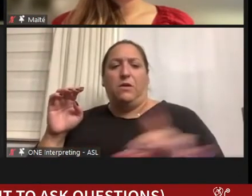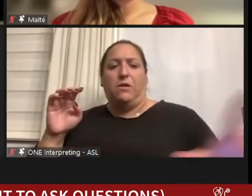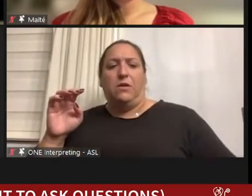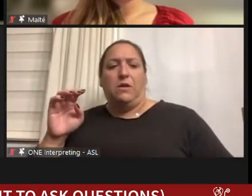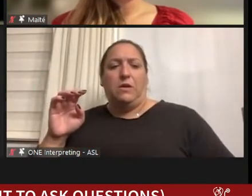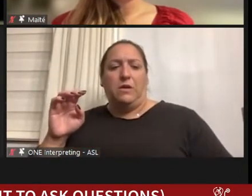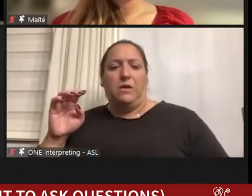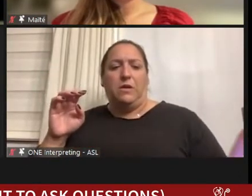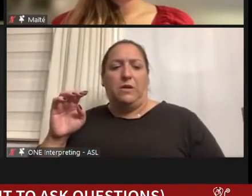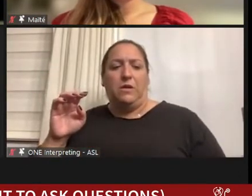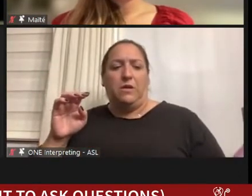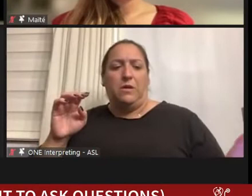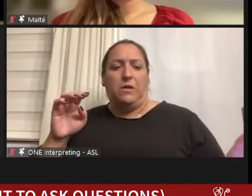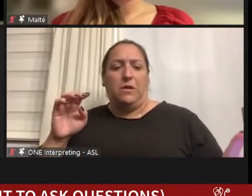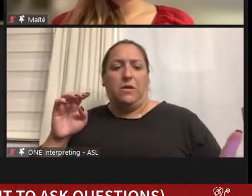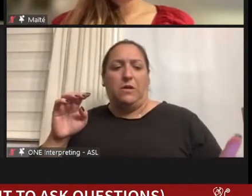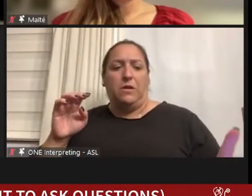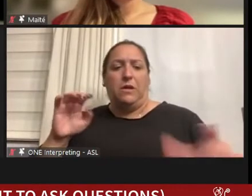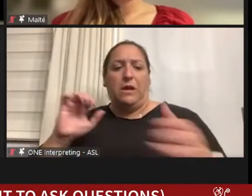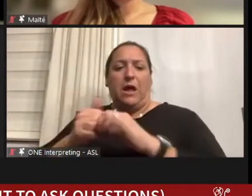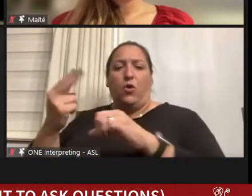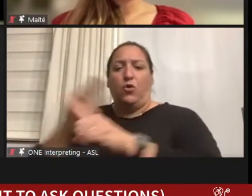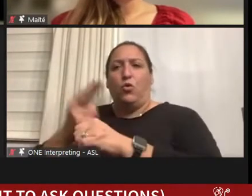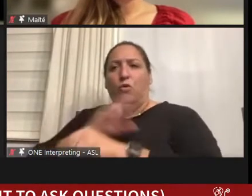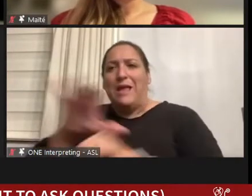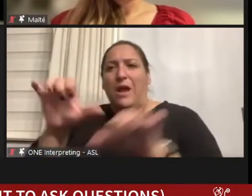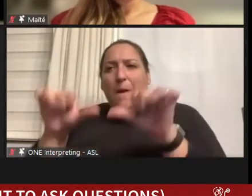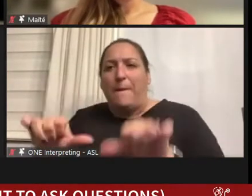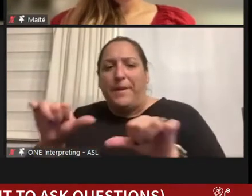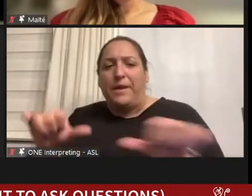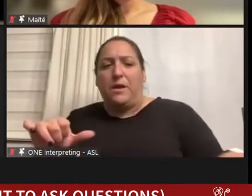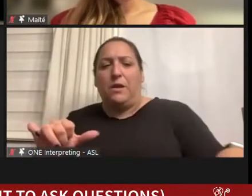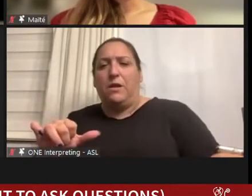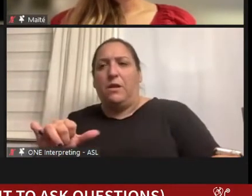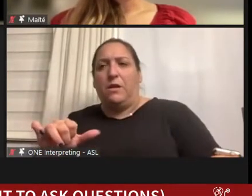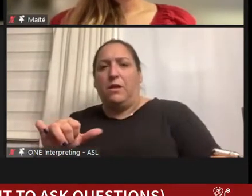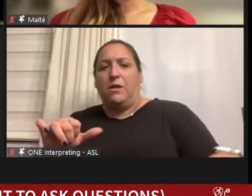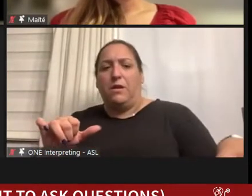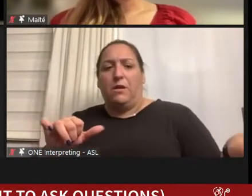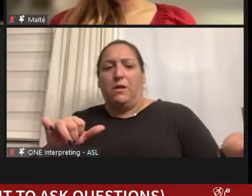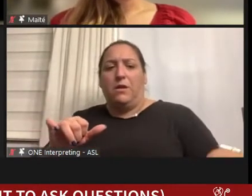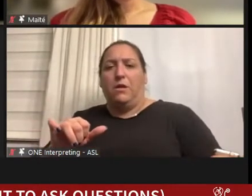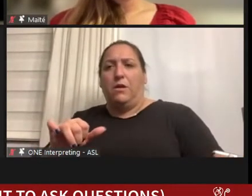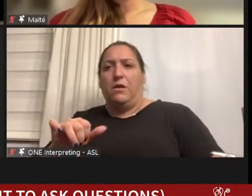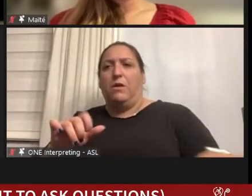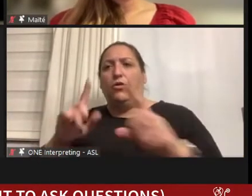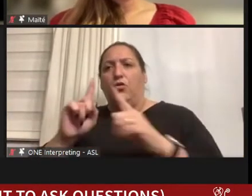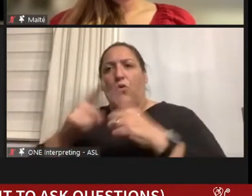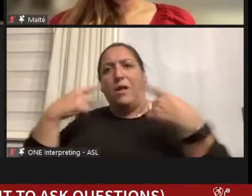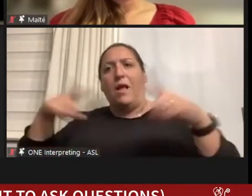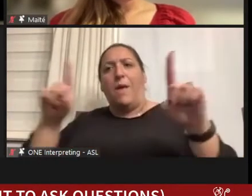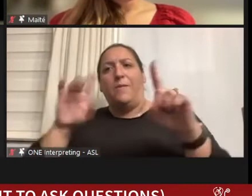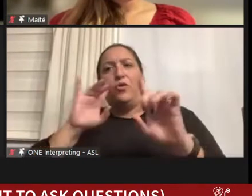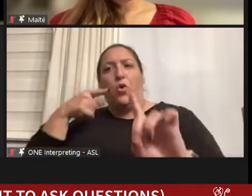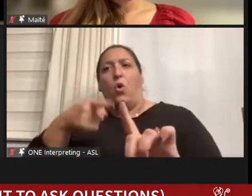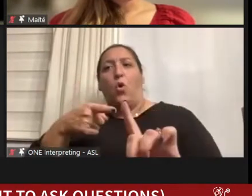going to use their abilities to accomplish their goals? So it's more, the more the merrier, as